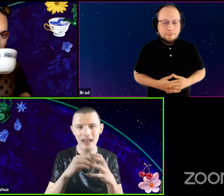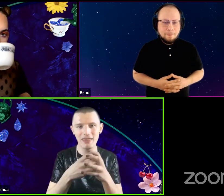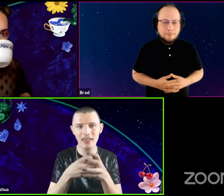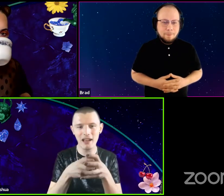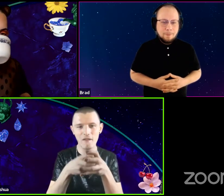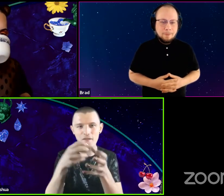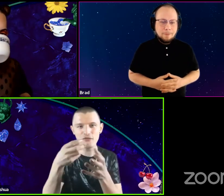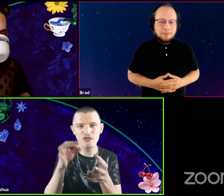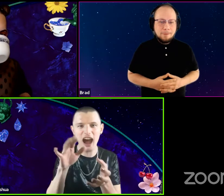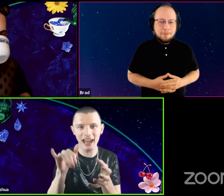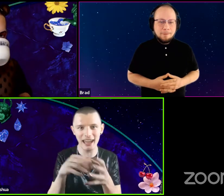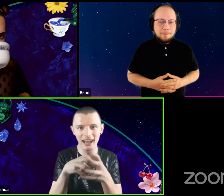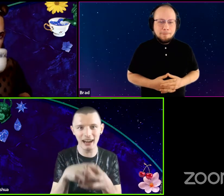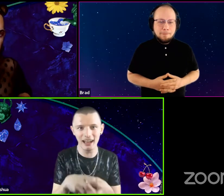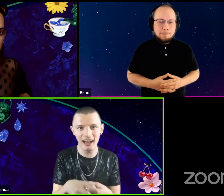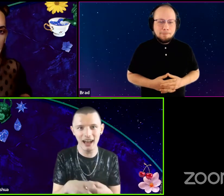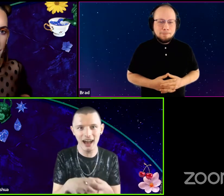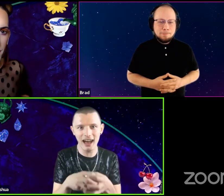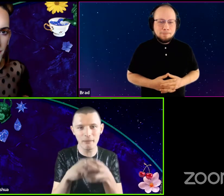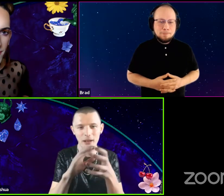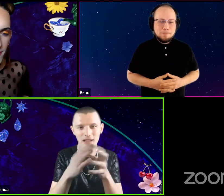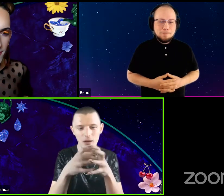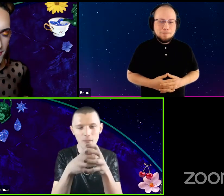and then they like fry i, and it becomes like a ball.